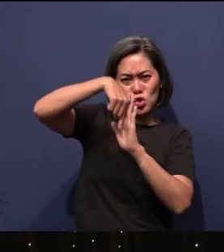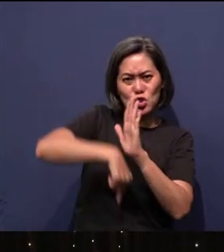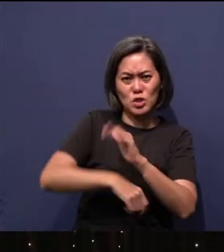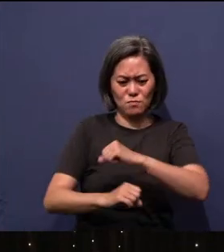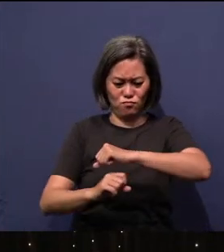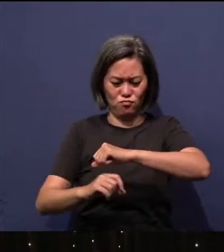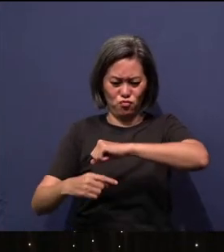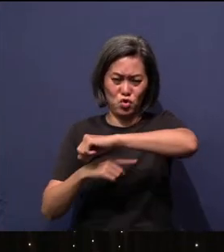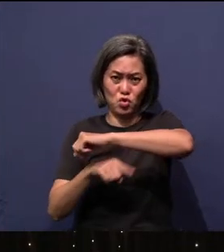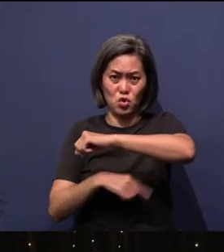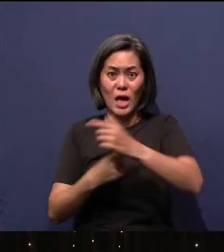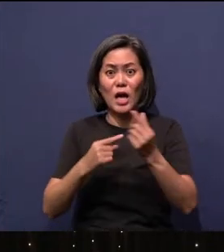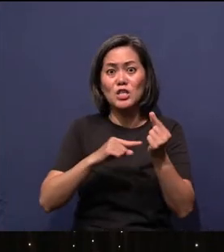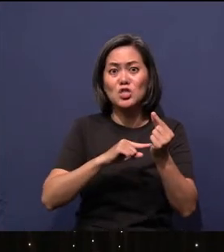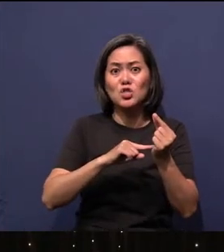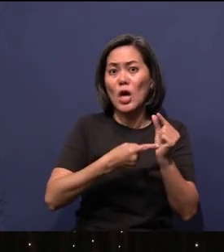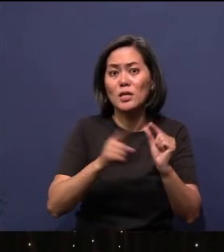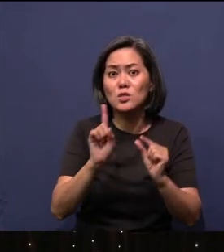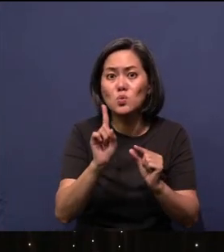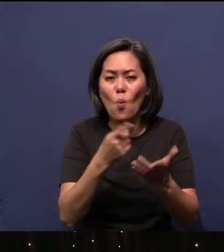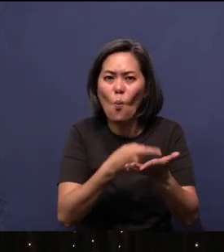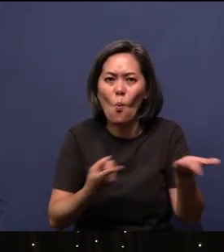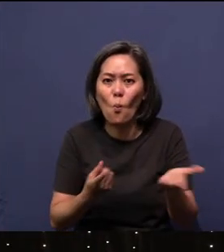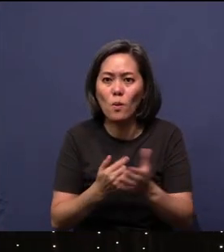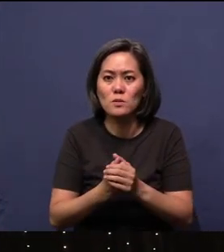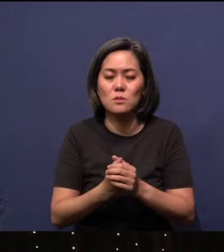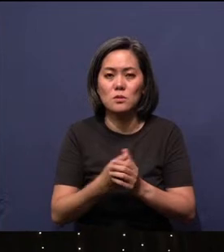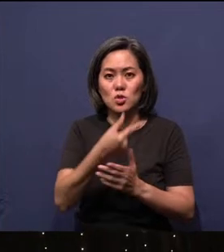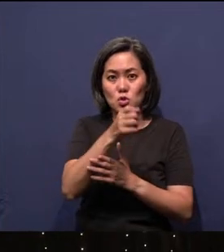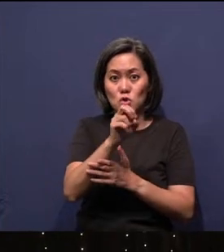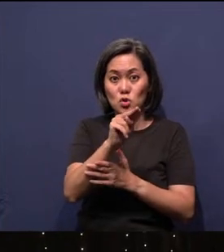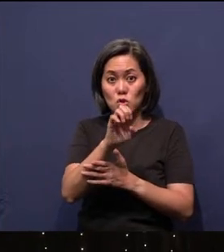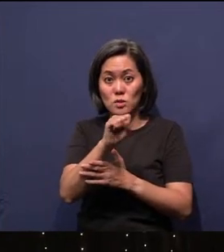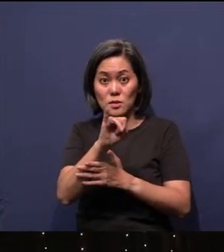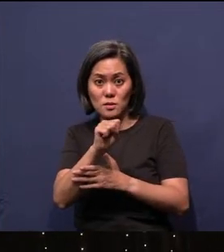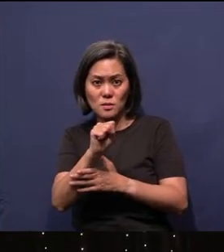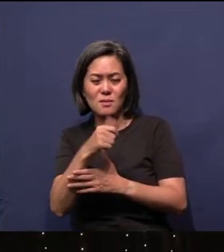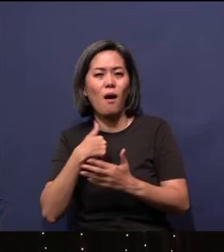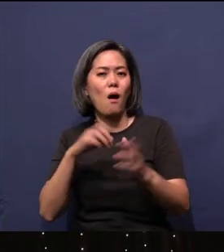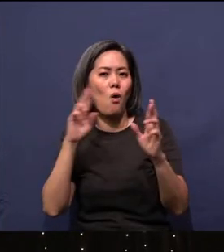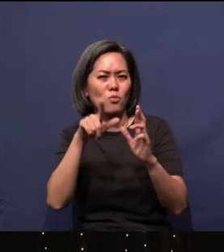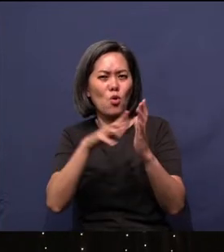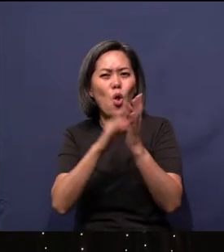foundation deep. In Genesis, I hope you will learn who God is.